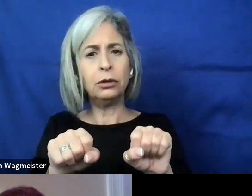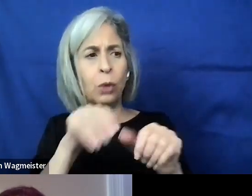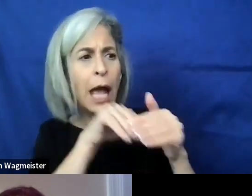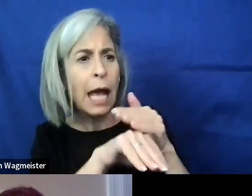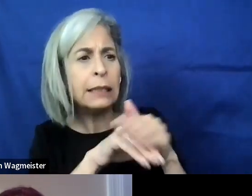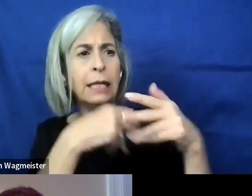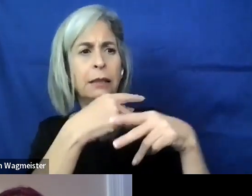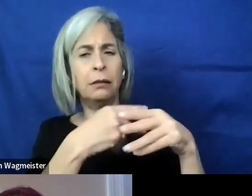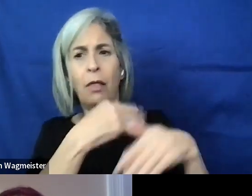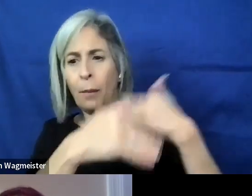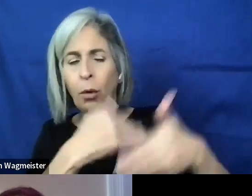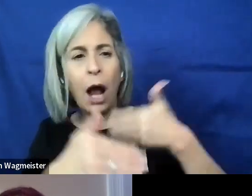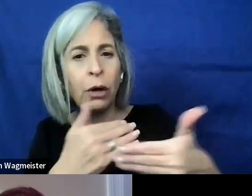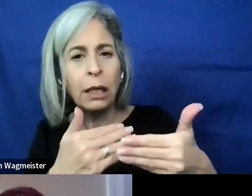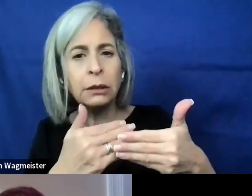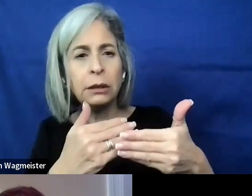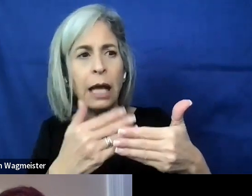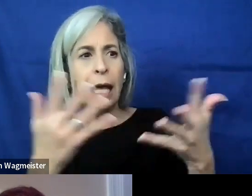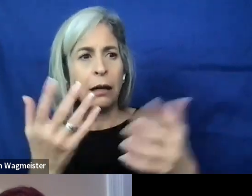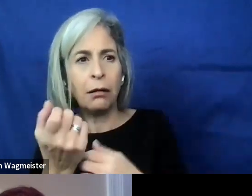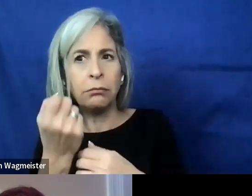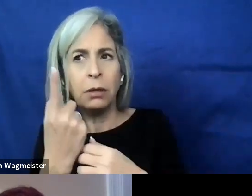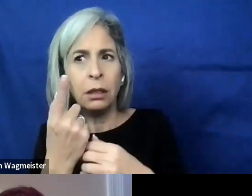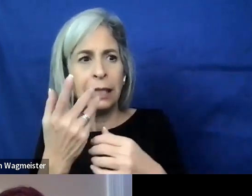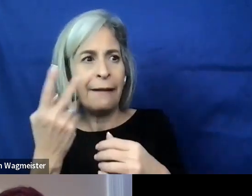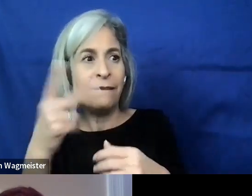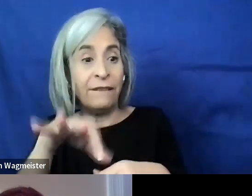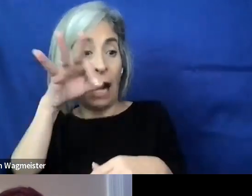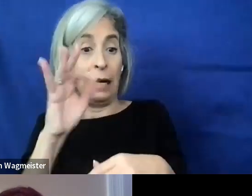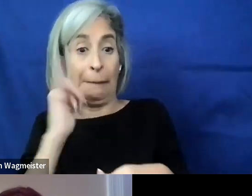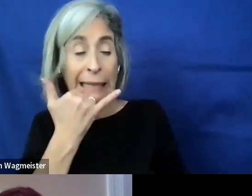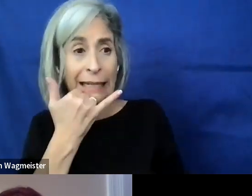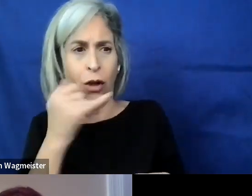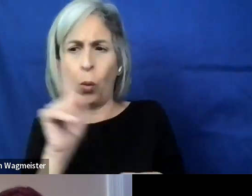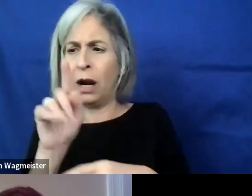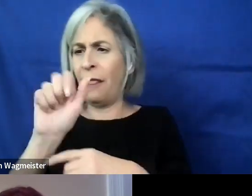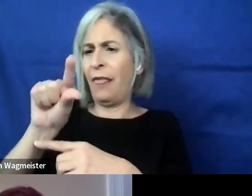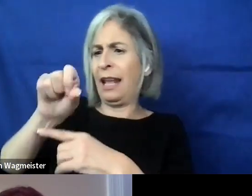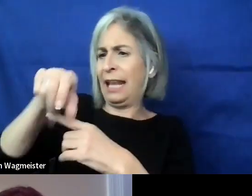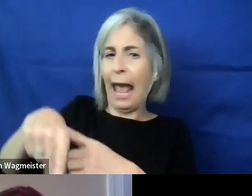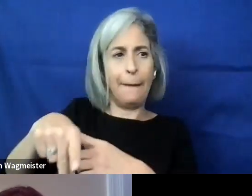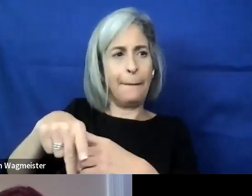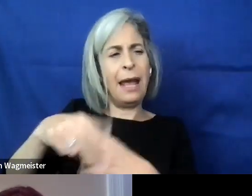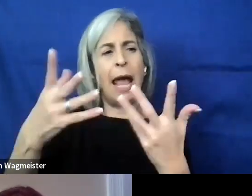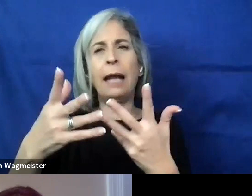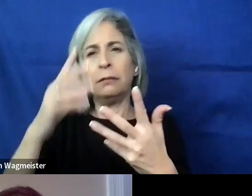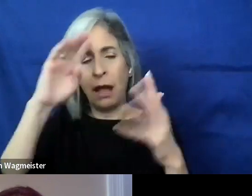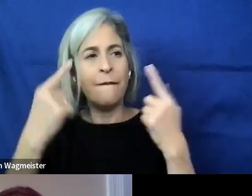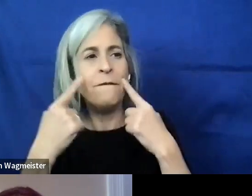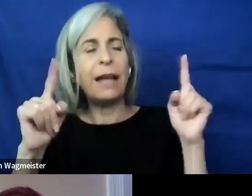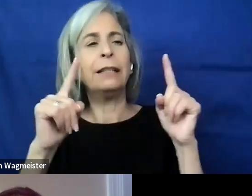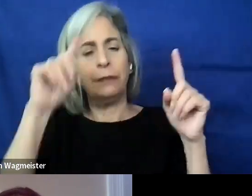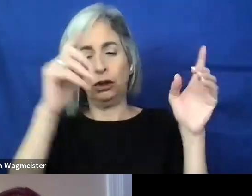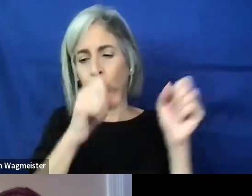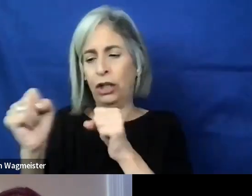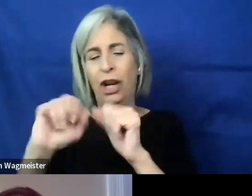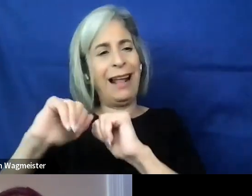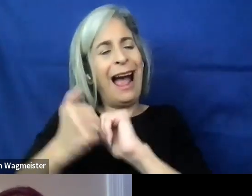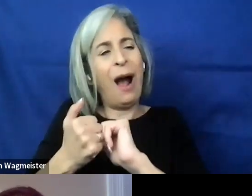progress and capture the gaps, and come up with effective strategy on how to you know